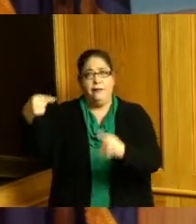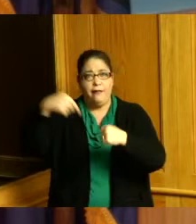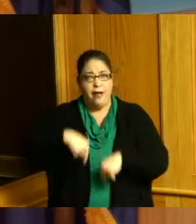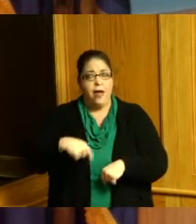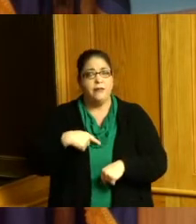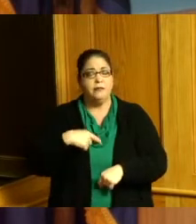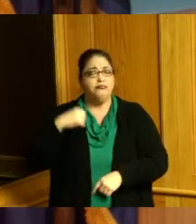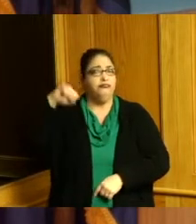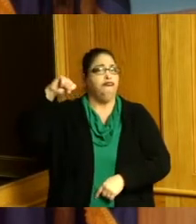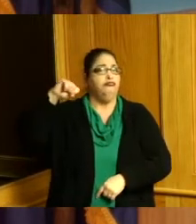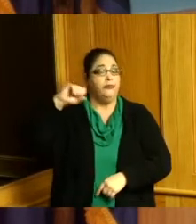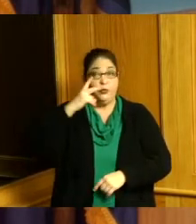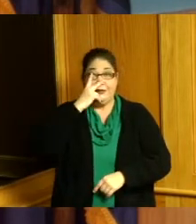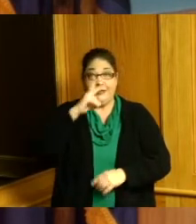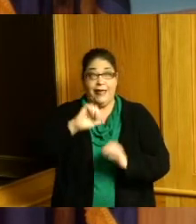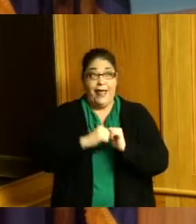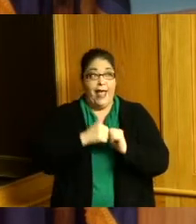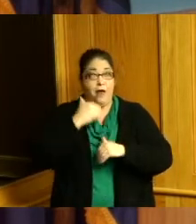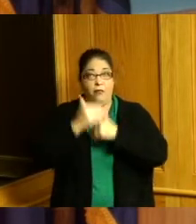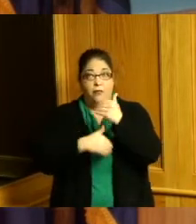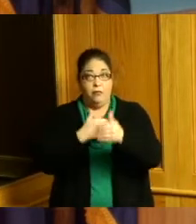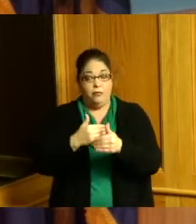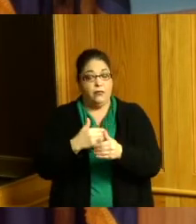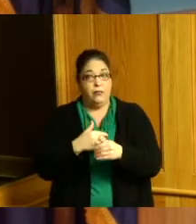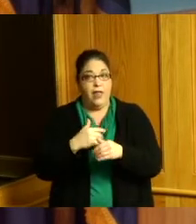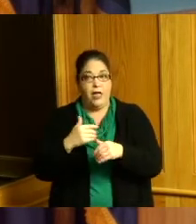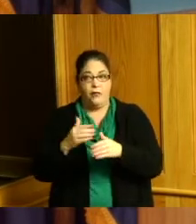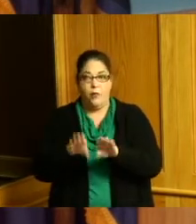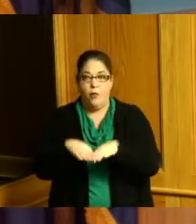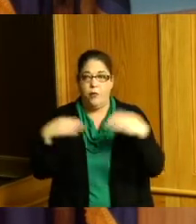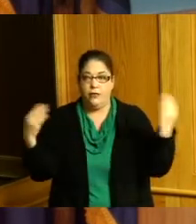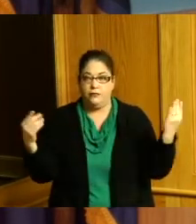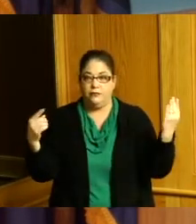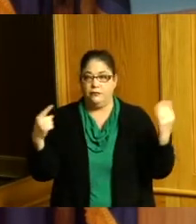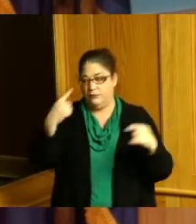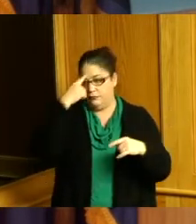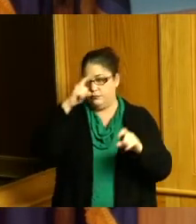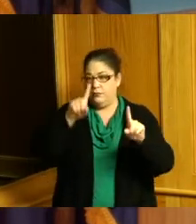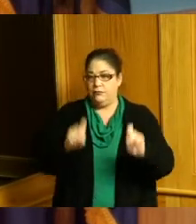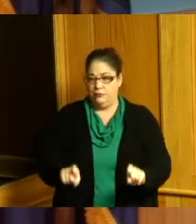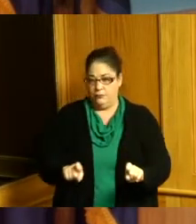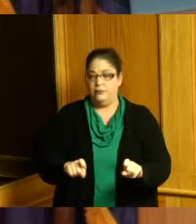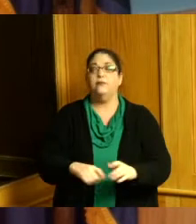how fast that's going to hit the street Iris Rowley had contacted our office about New Prospect